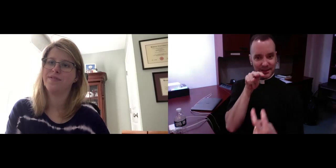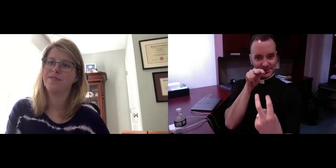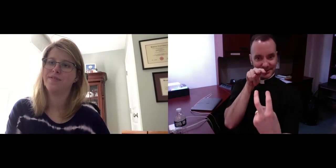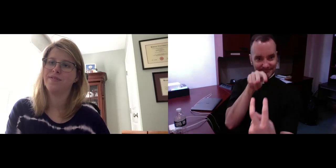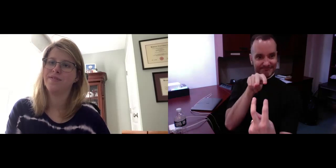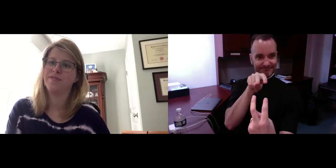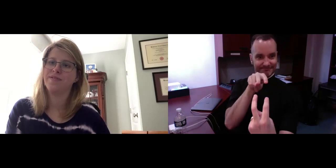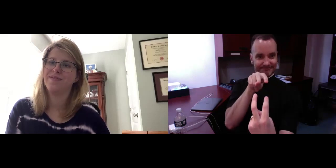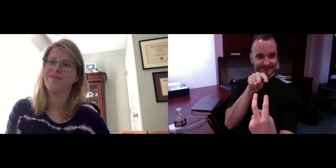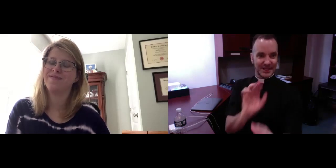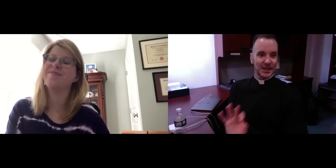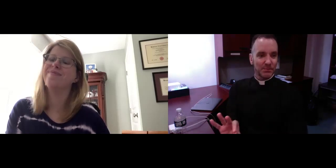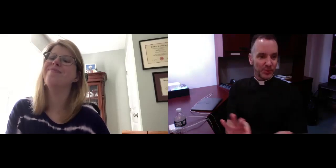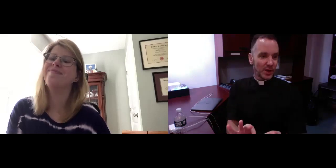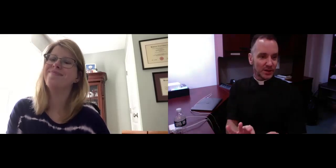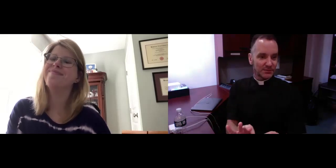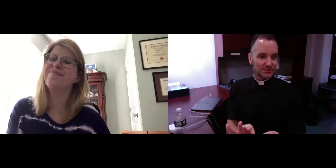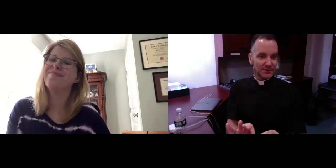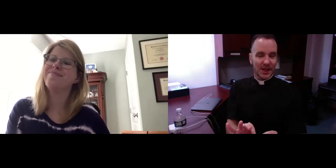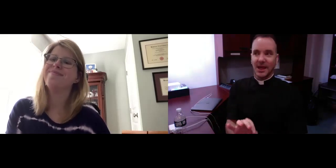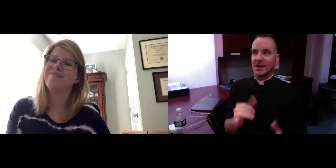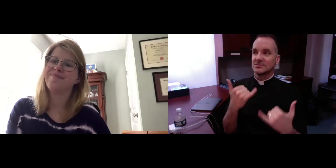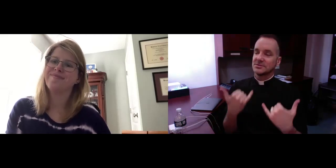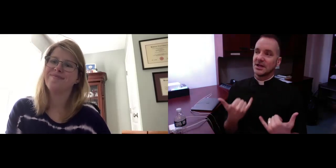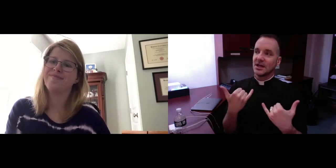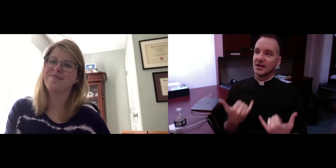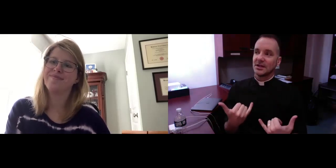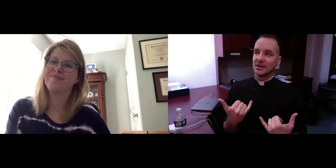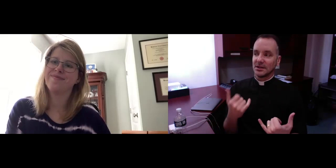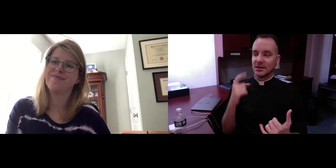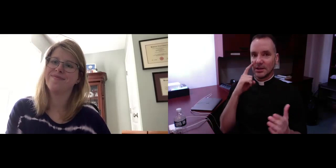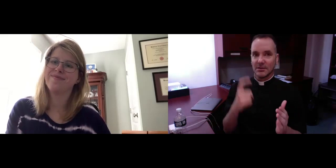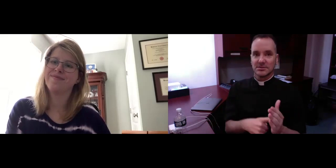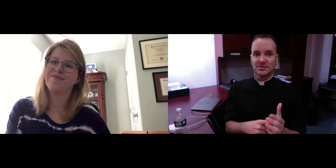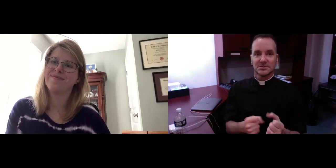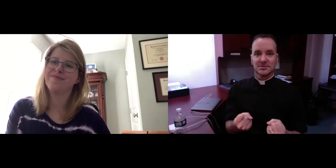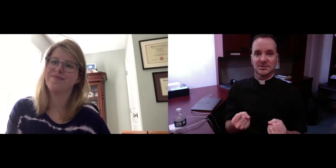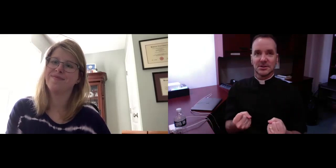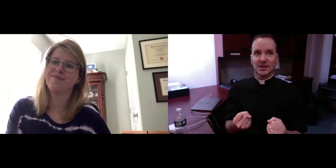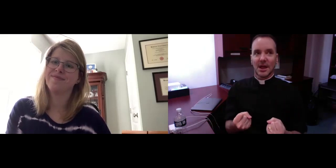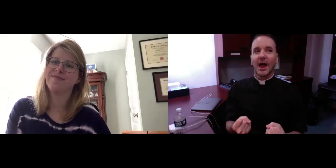Jesus taught that and emphasized that with his eye contact that he had